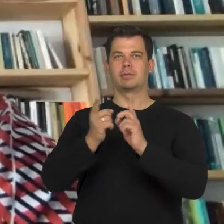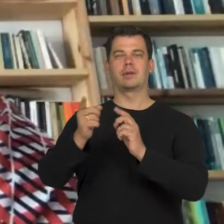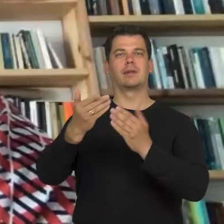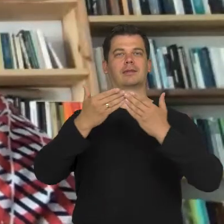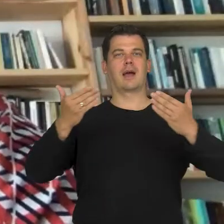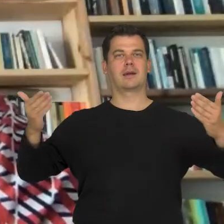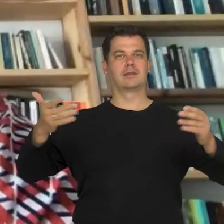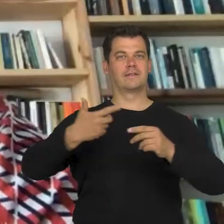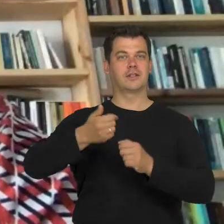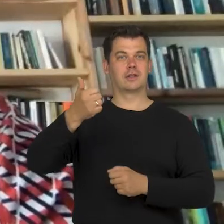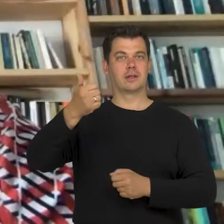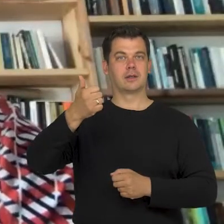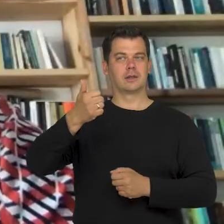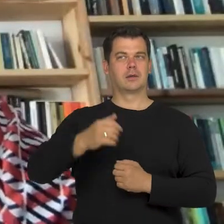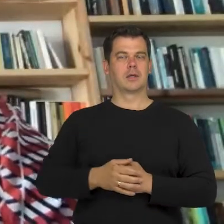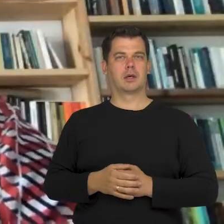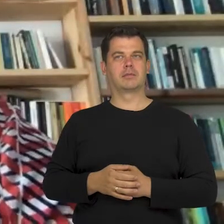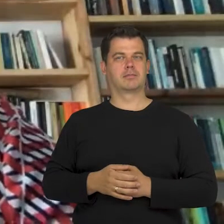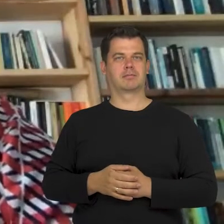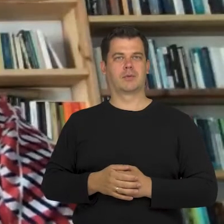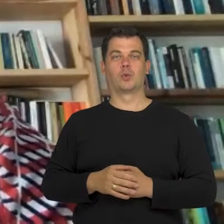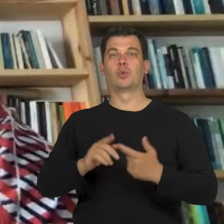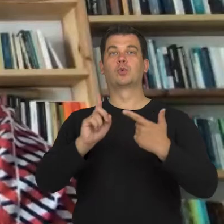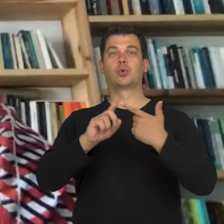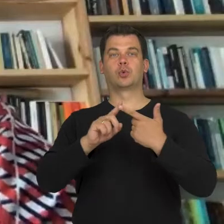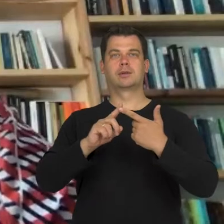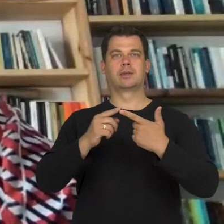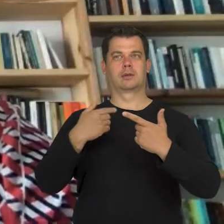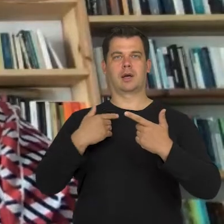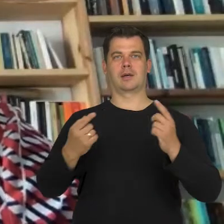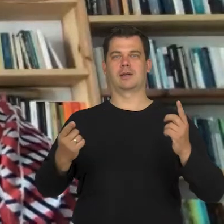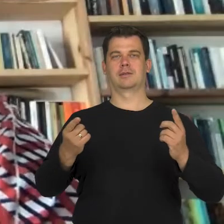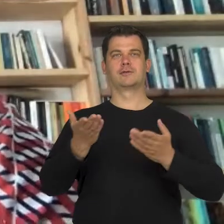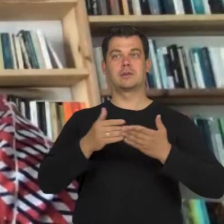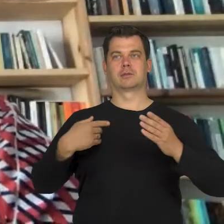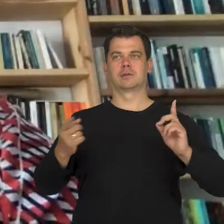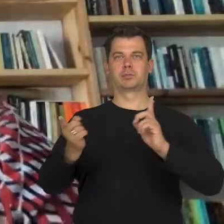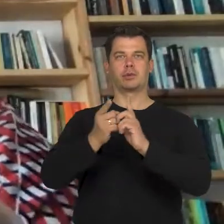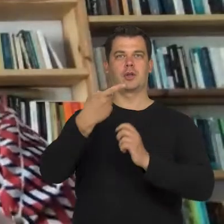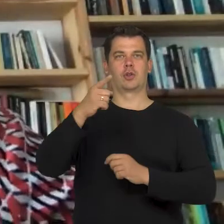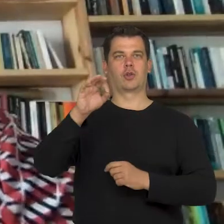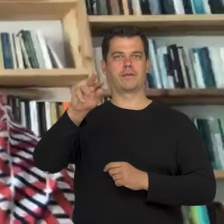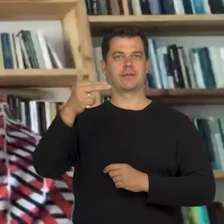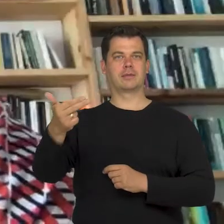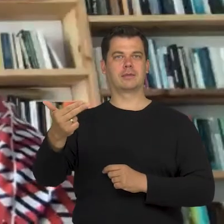I realized that this can be my second time in my life when I am so close to people with the Down syndrome I mean the distance